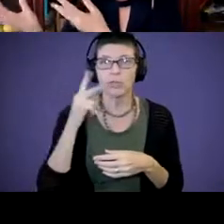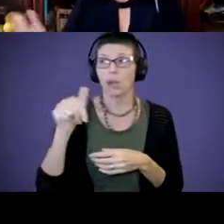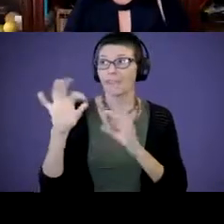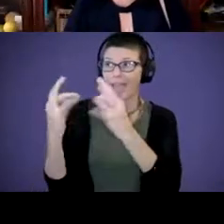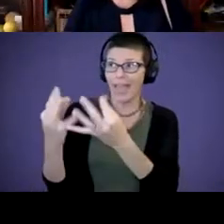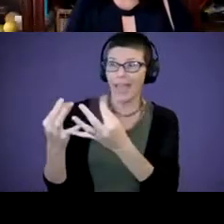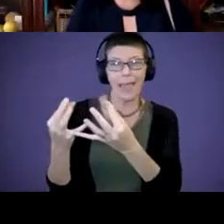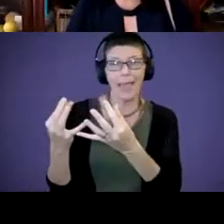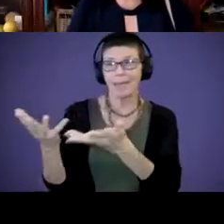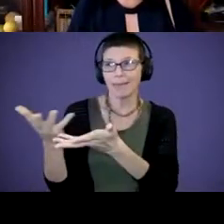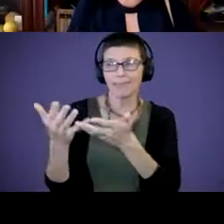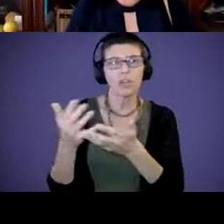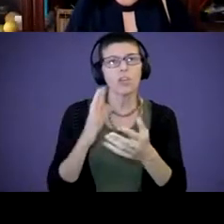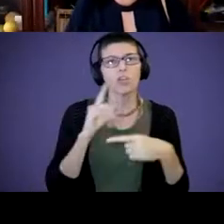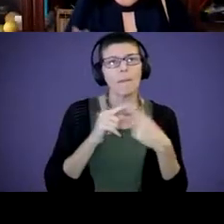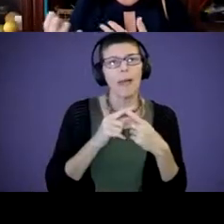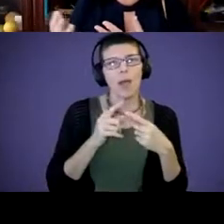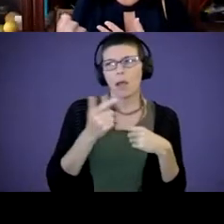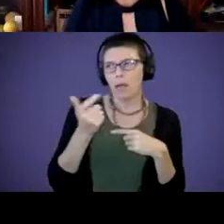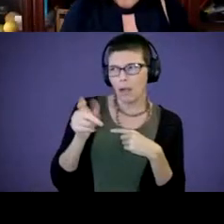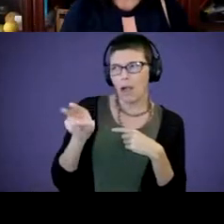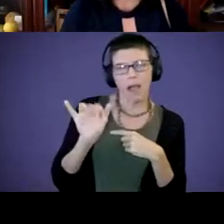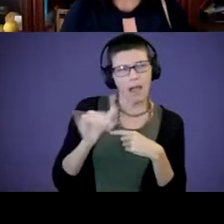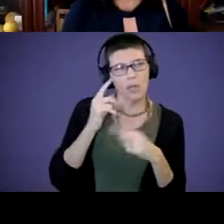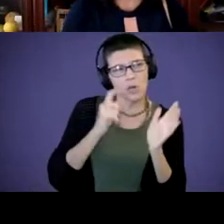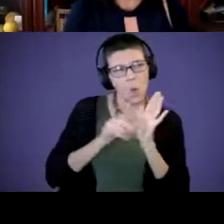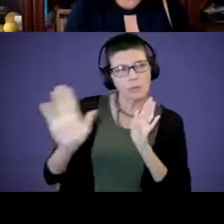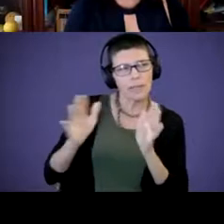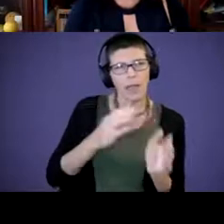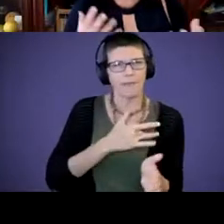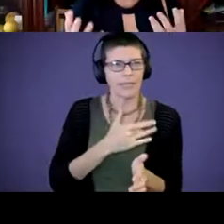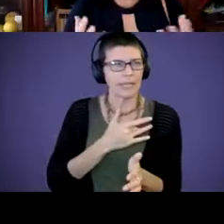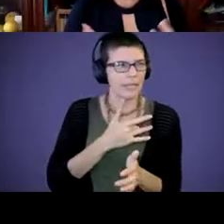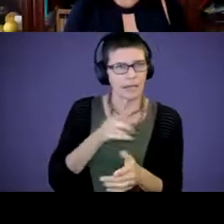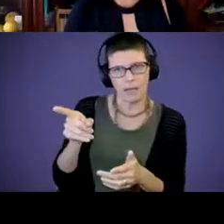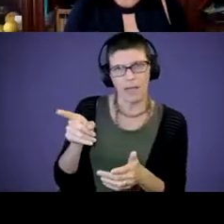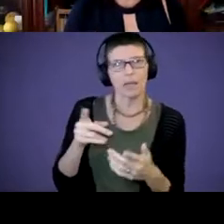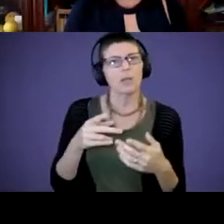Talk about the emotions that you're watching and seeing. Have those conversations with the child.